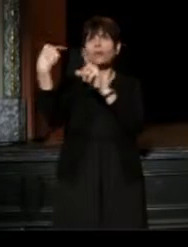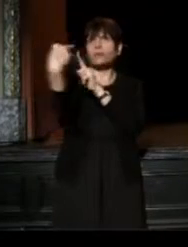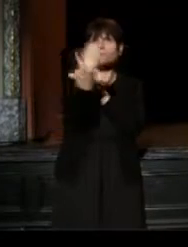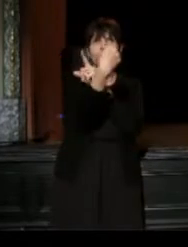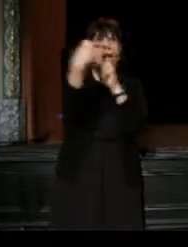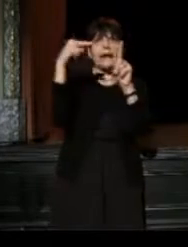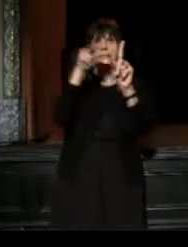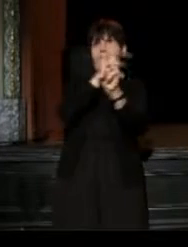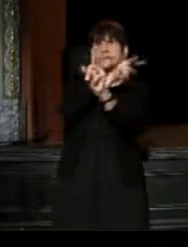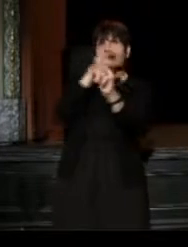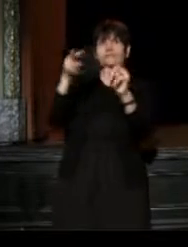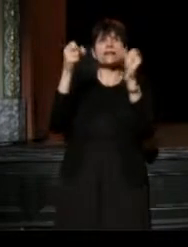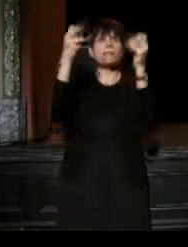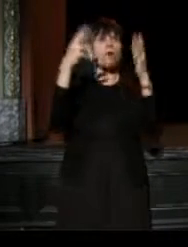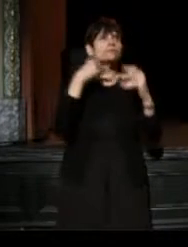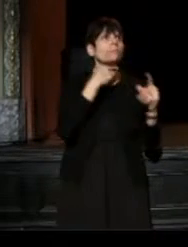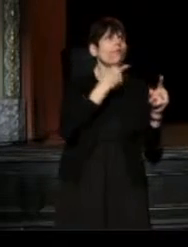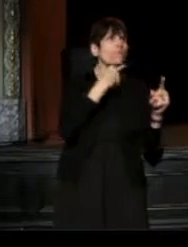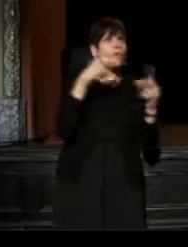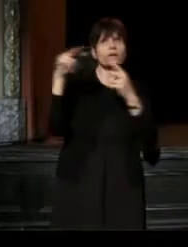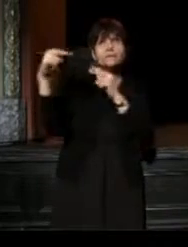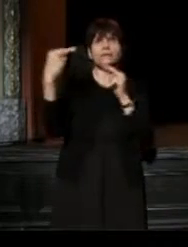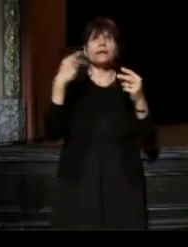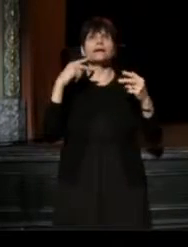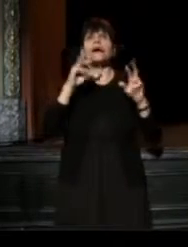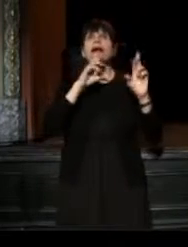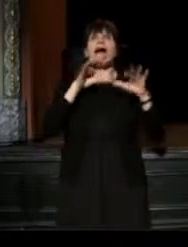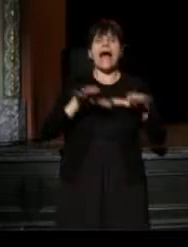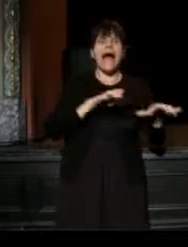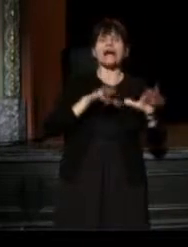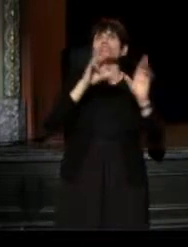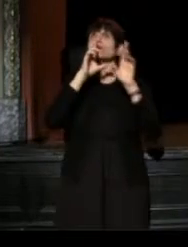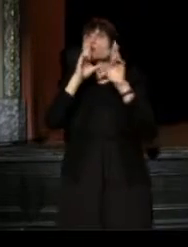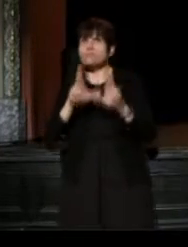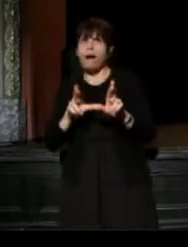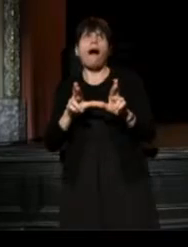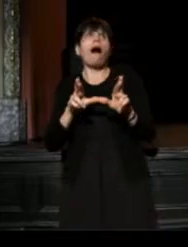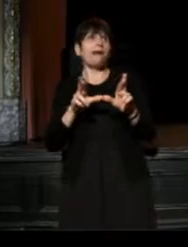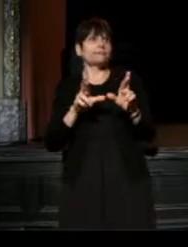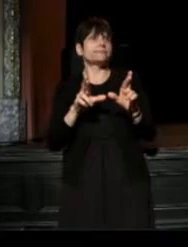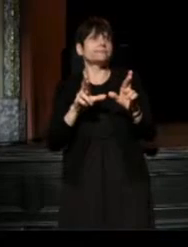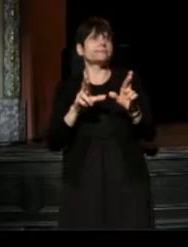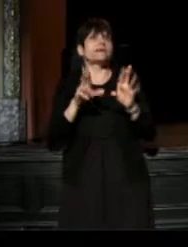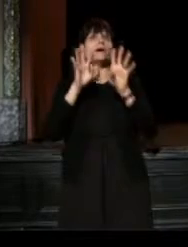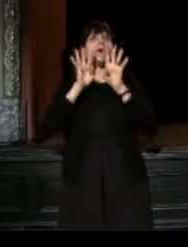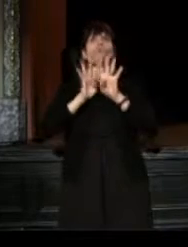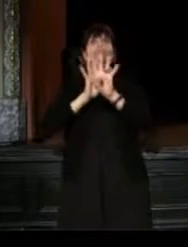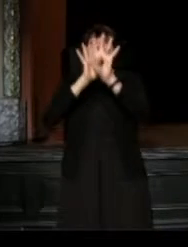So we created an action of response that led us in procession to Time Square,